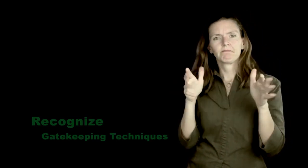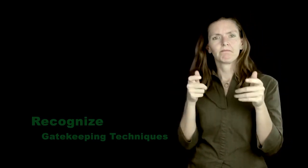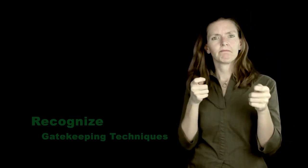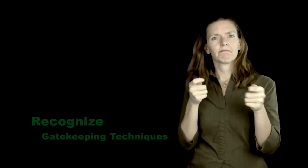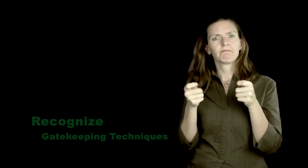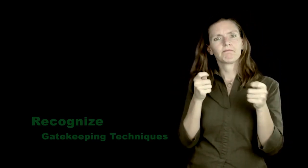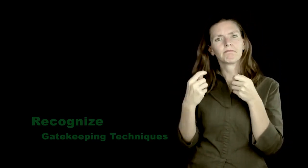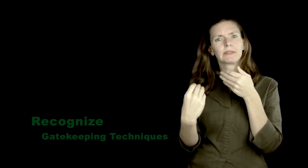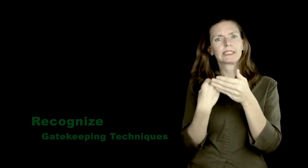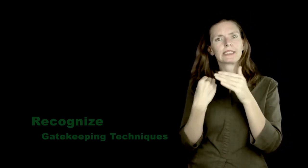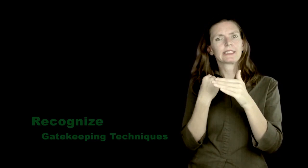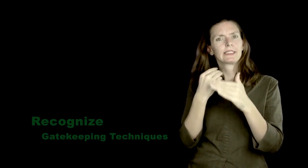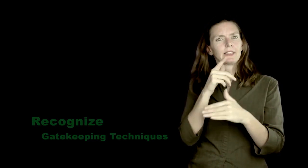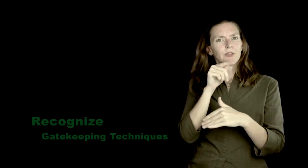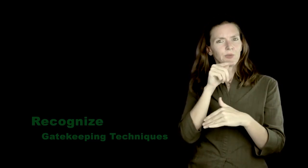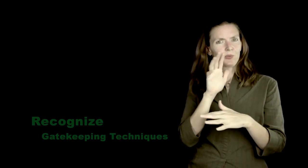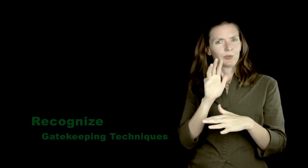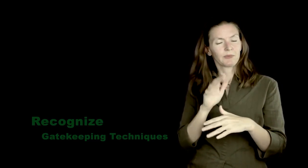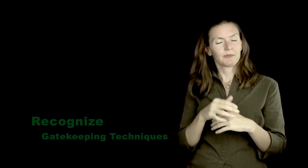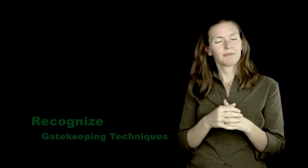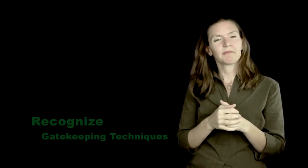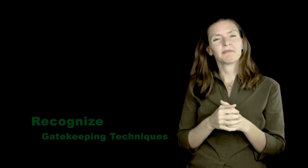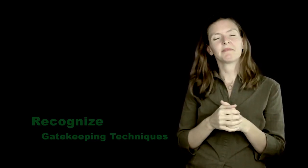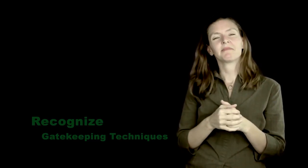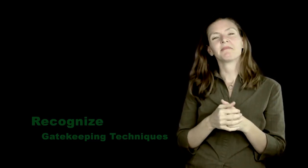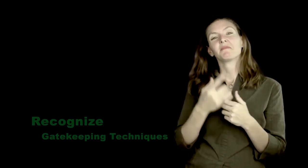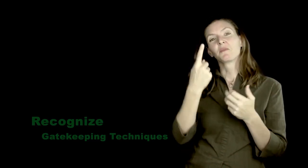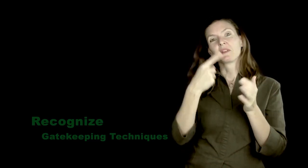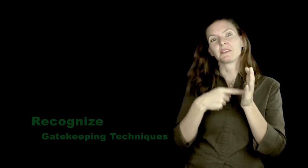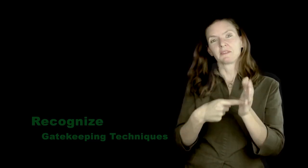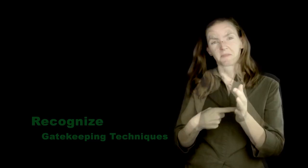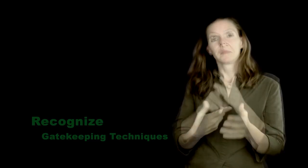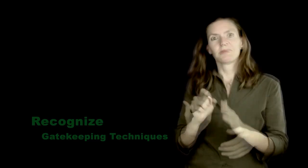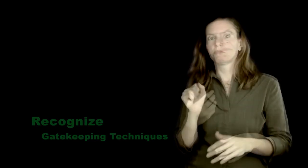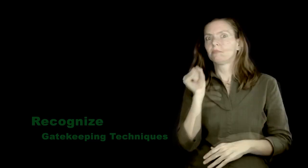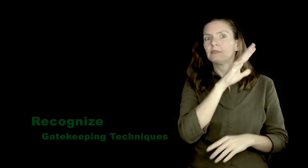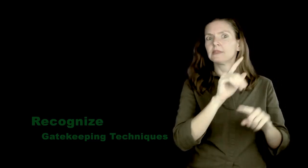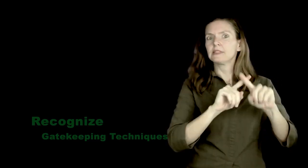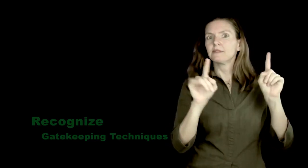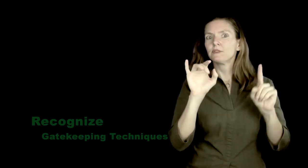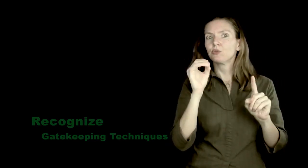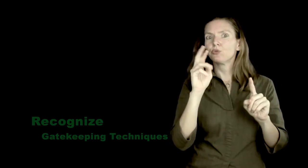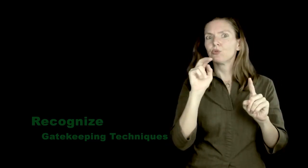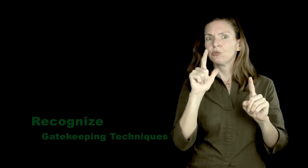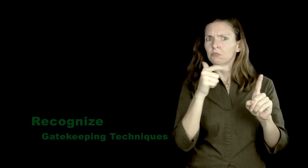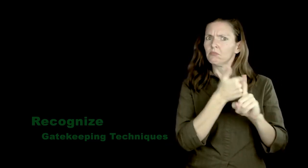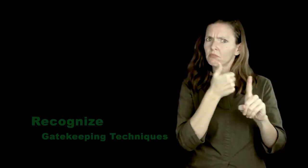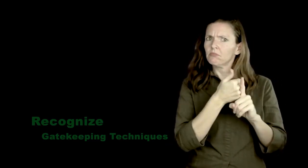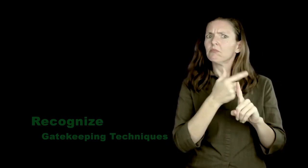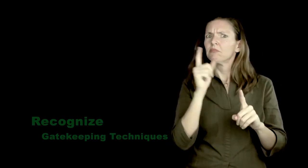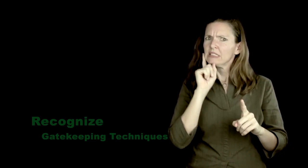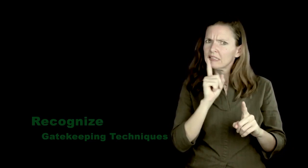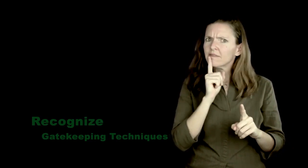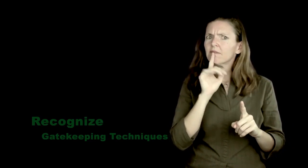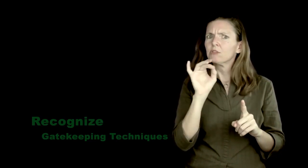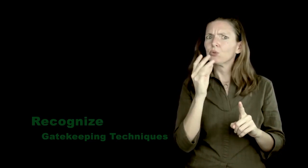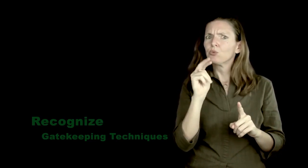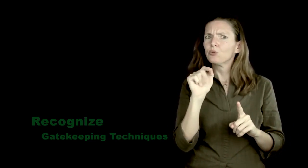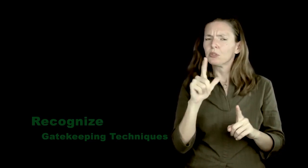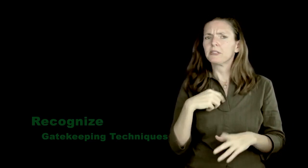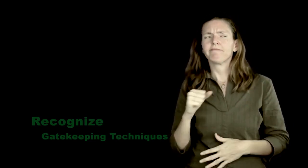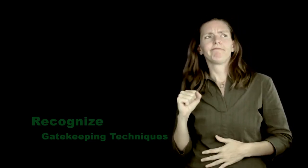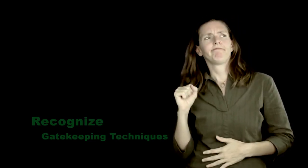Admission is "controlled". Here's one example. A publication was originally submitted to another journal, a Deaf journal.